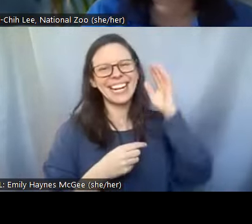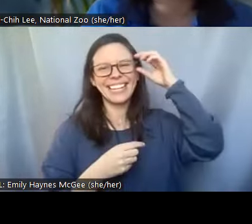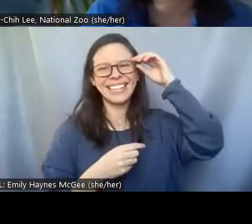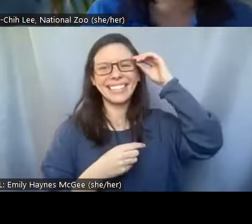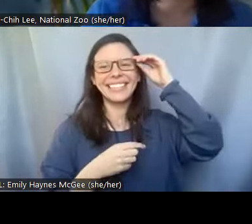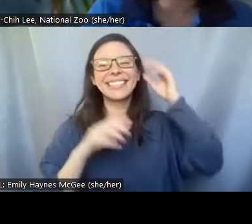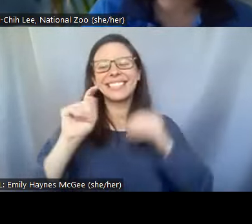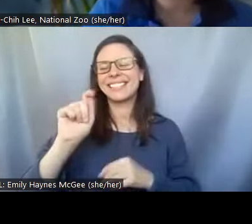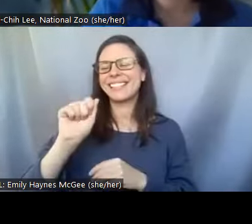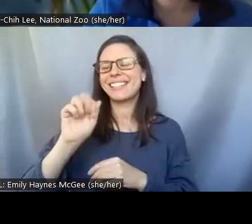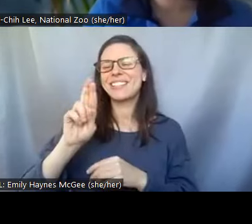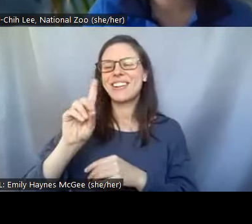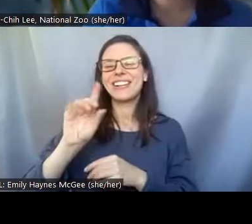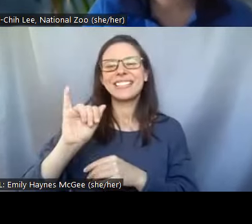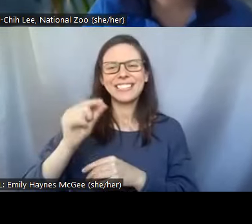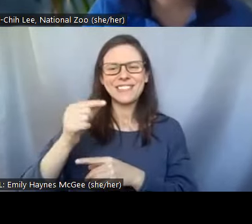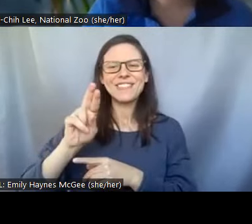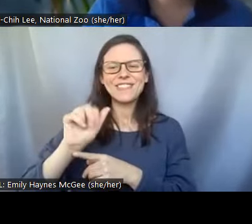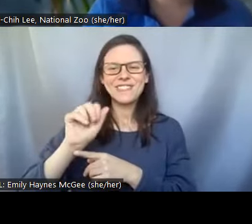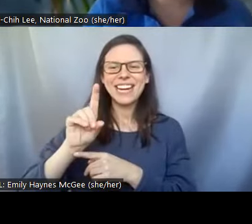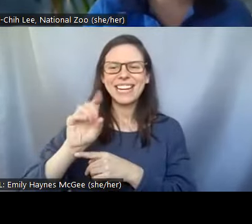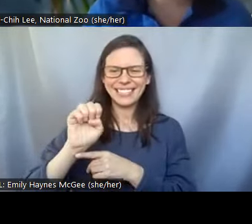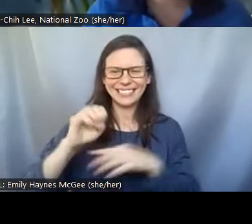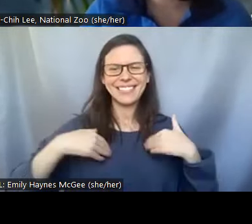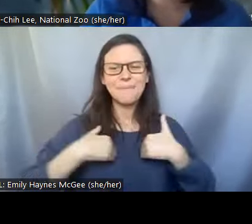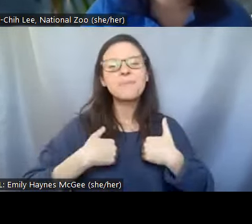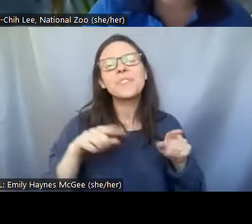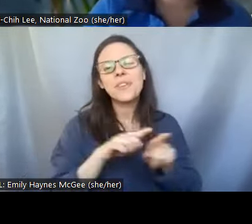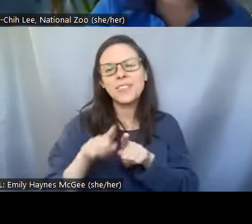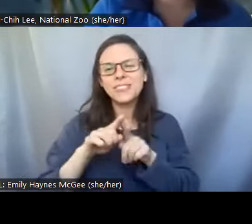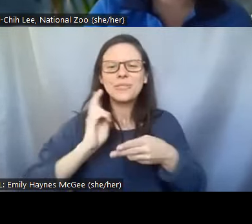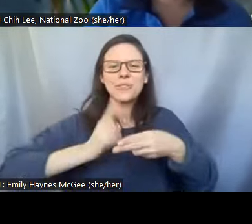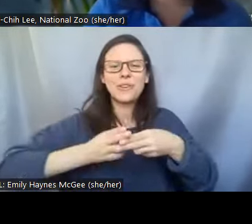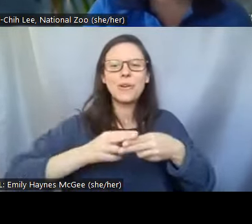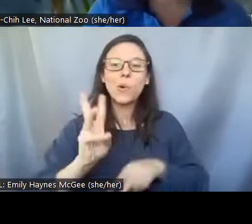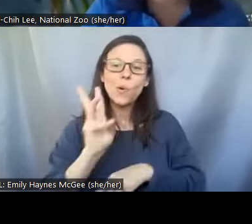also called the water bear. So you know I think it's the most amazing animal in the world because